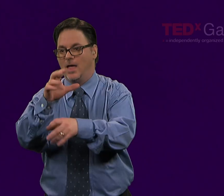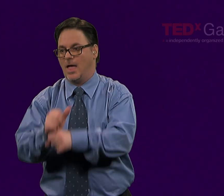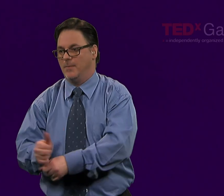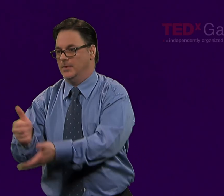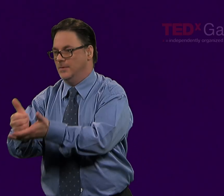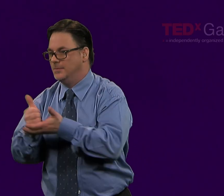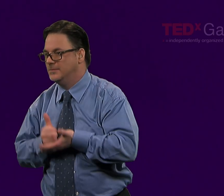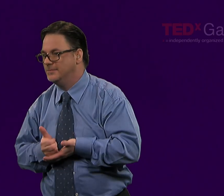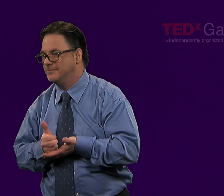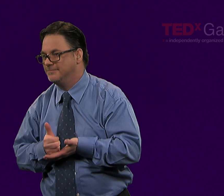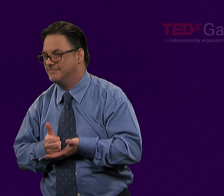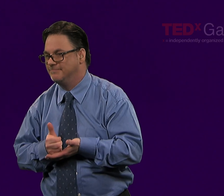Habits help.